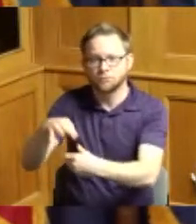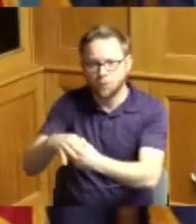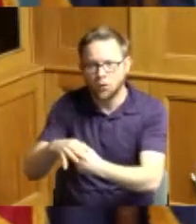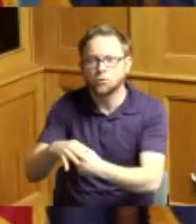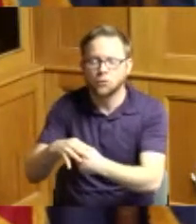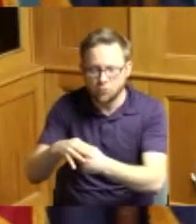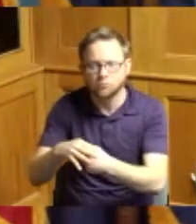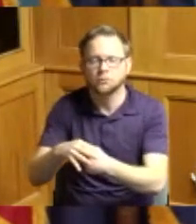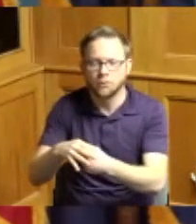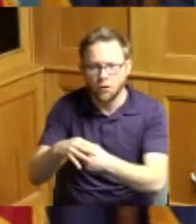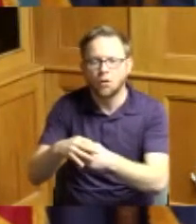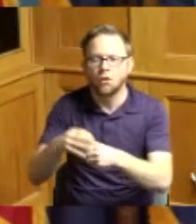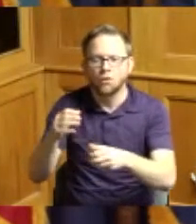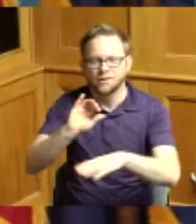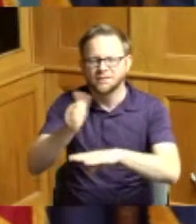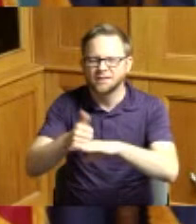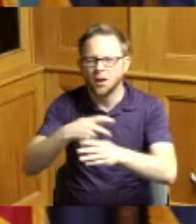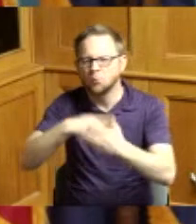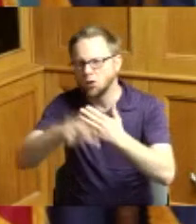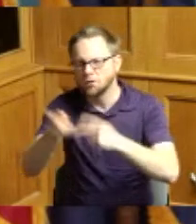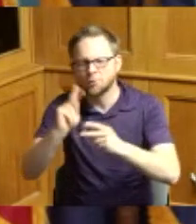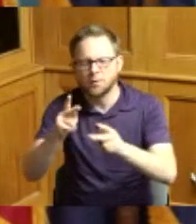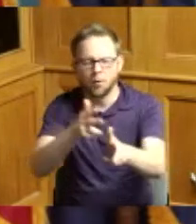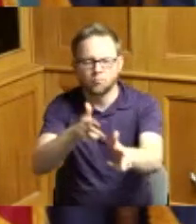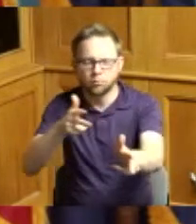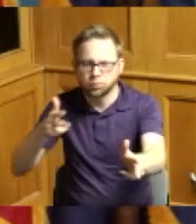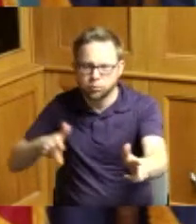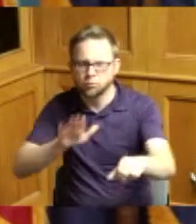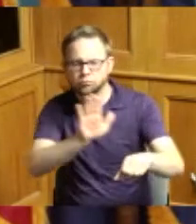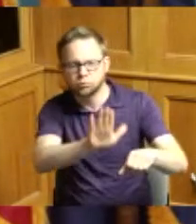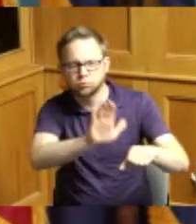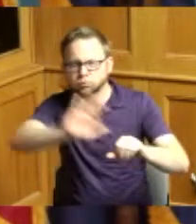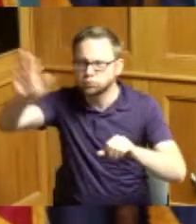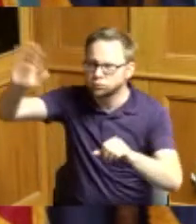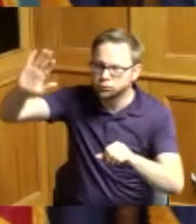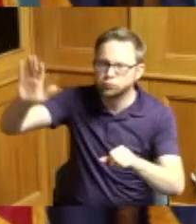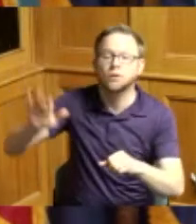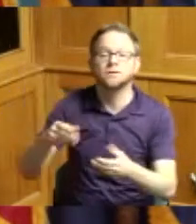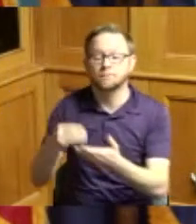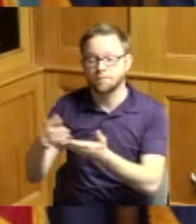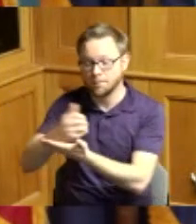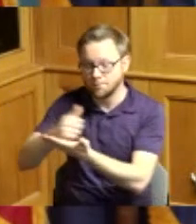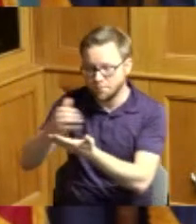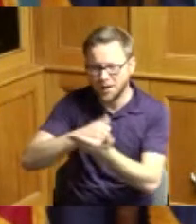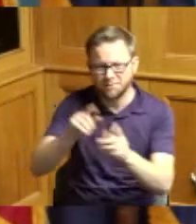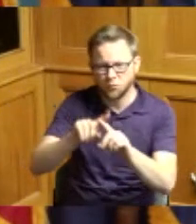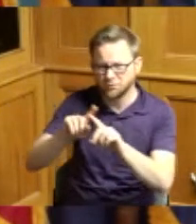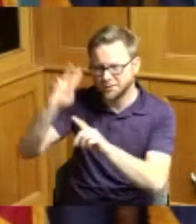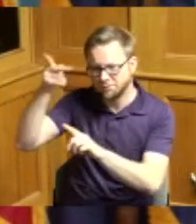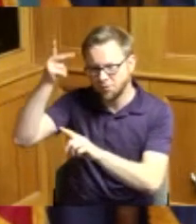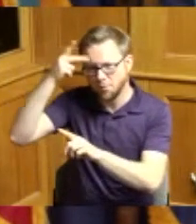make calls and phone banks raise money for candidates and manage absentee ballot programs